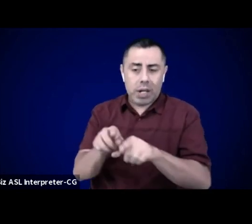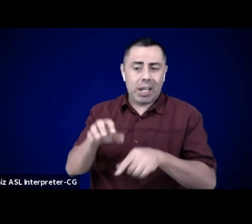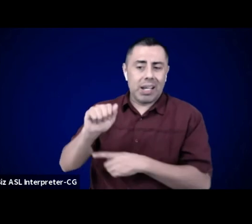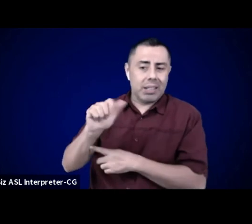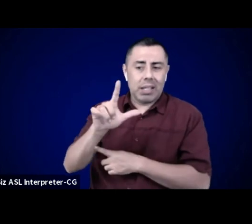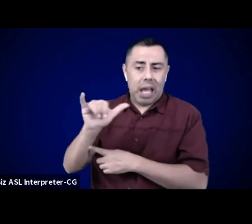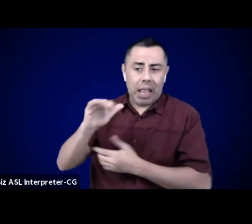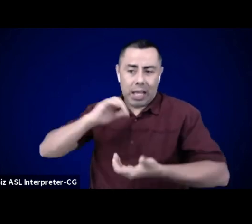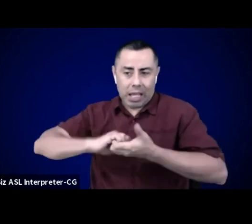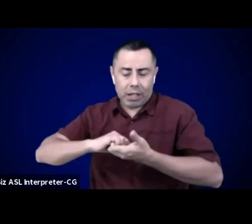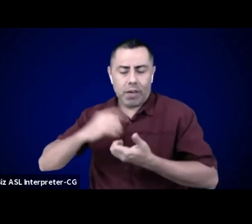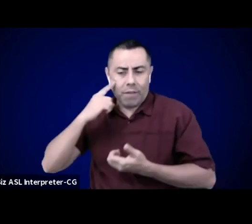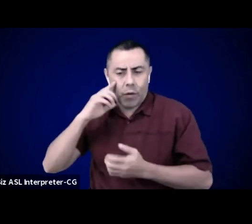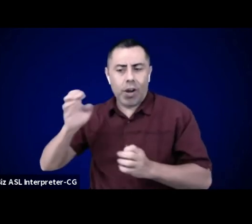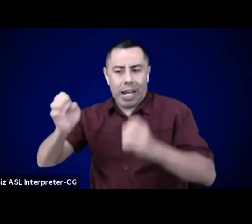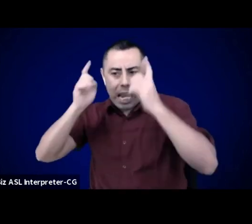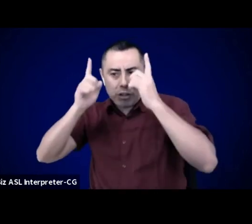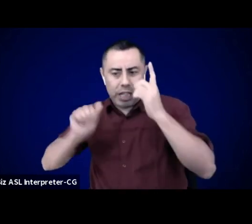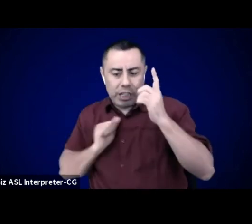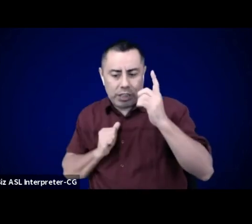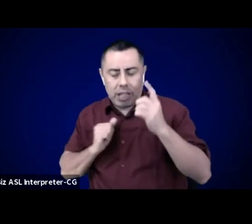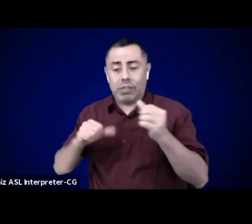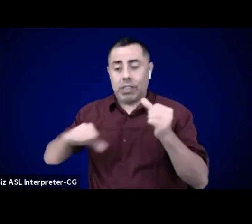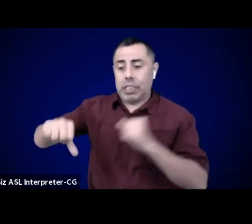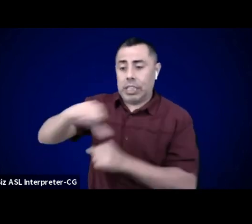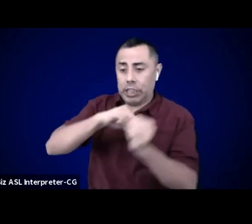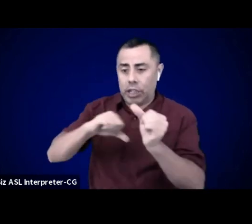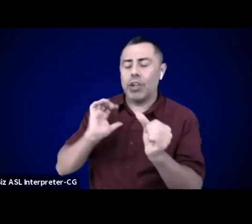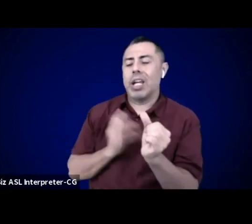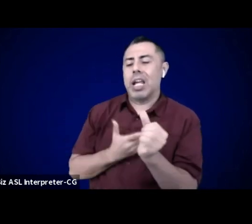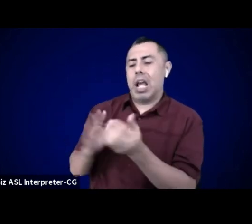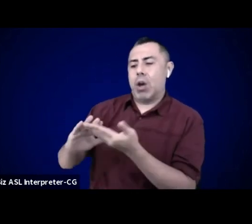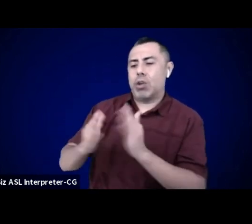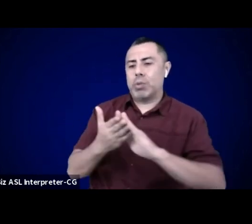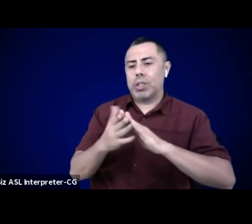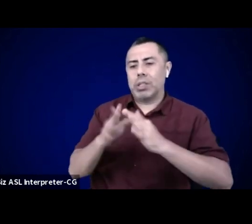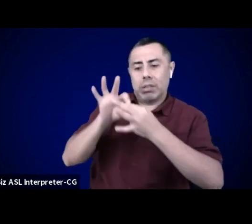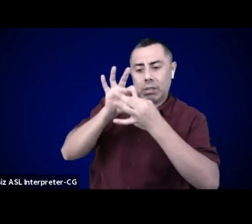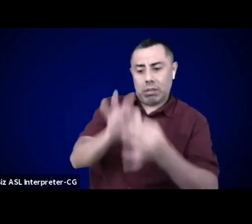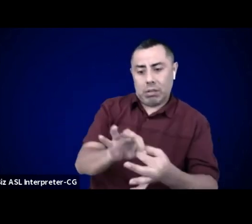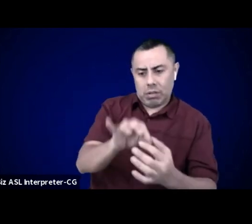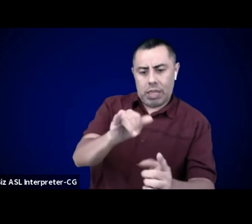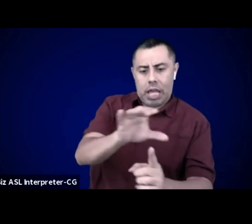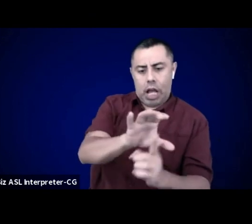building trust and reciprocity. And in doing that relationship building,